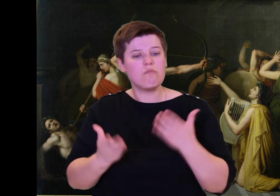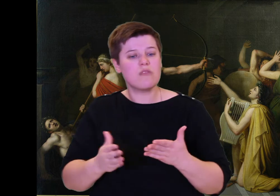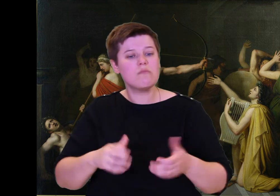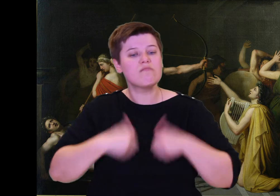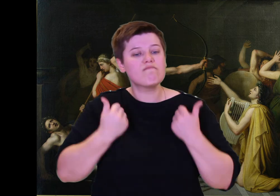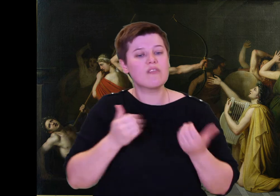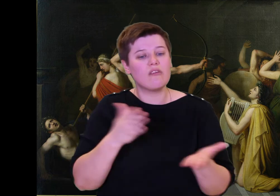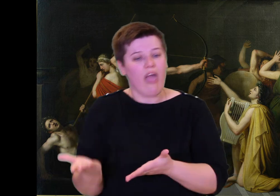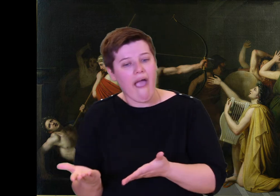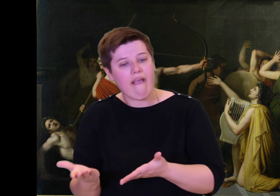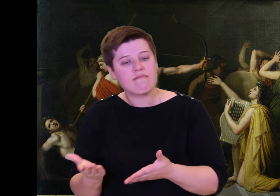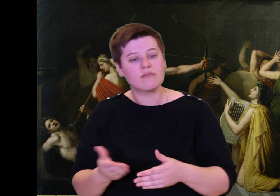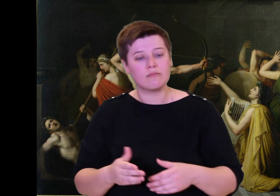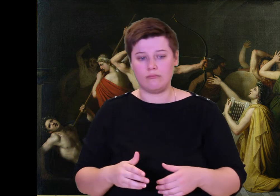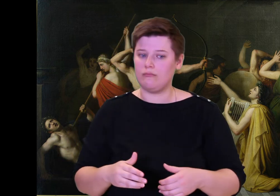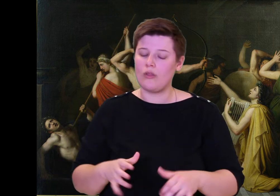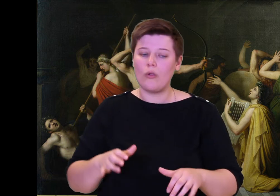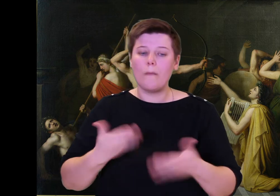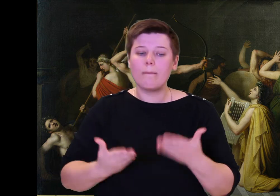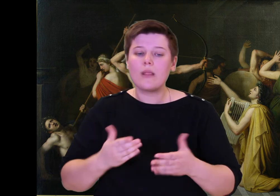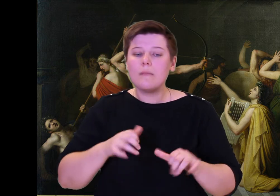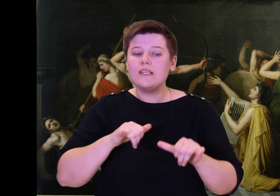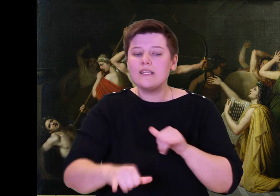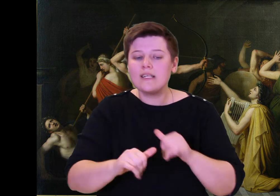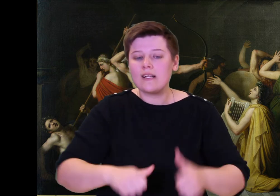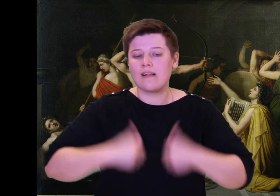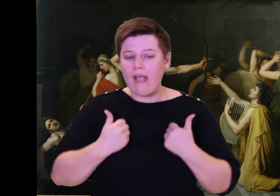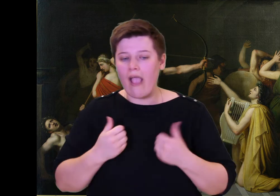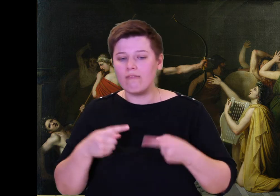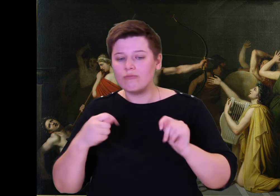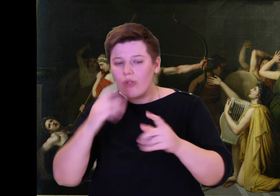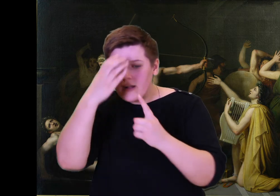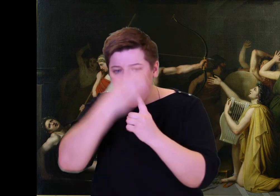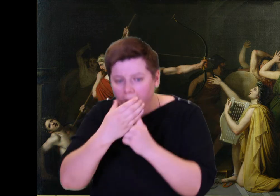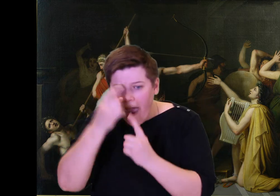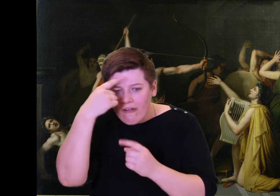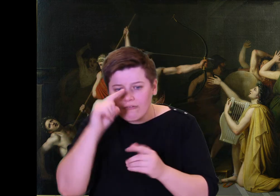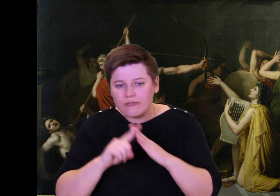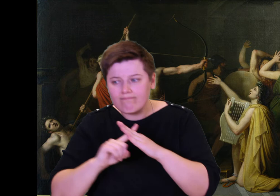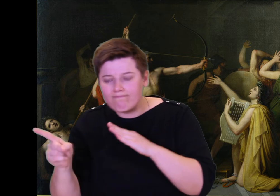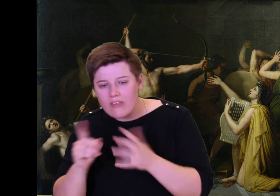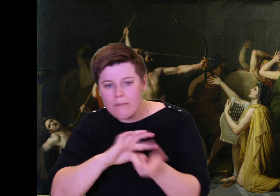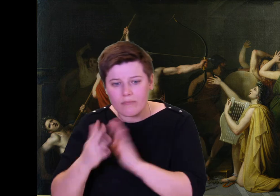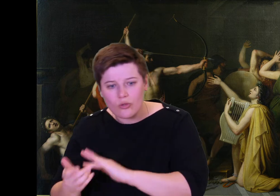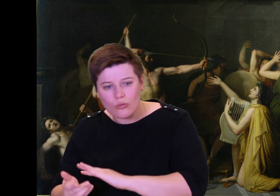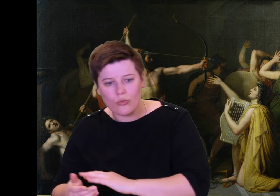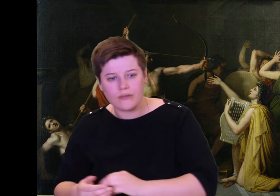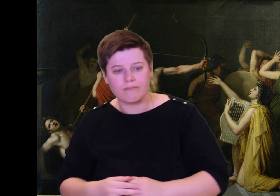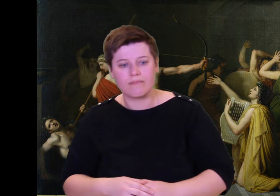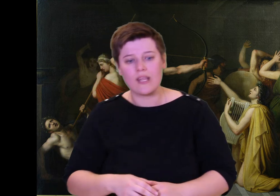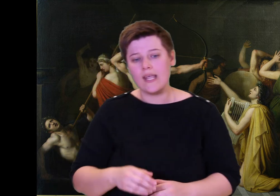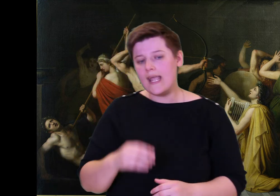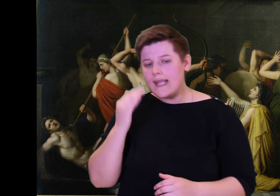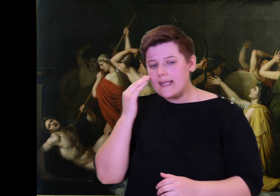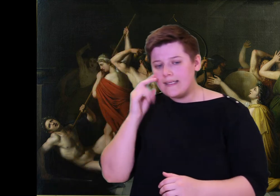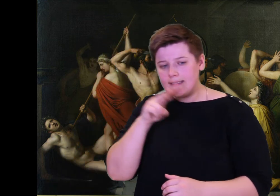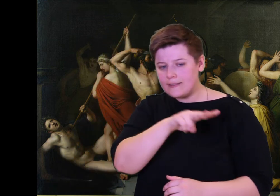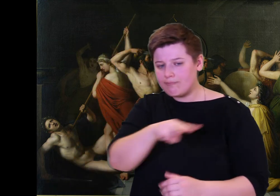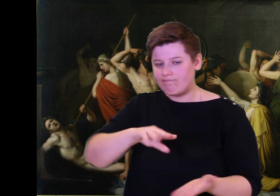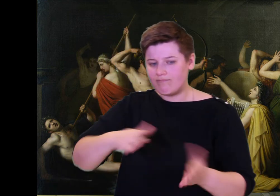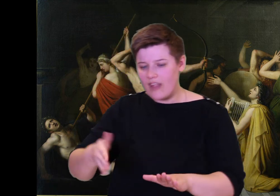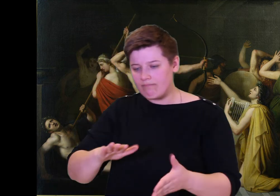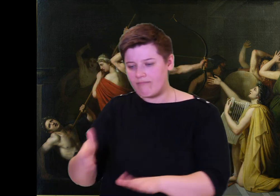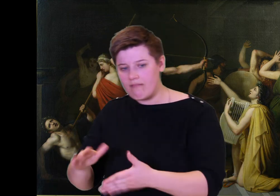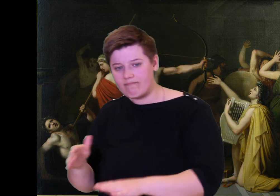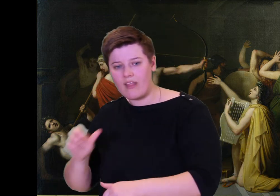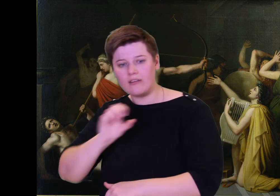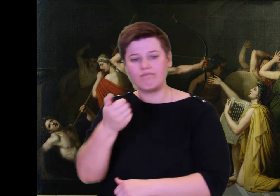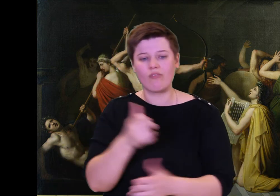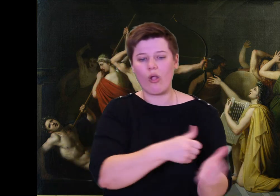drove his bronze into his belly. He fell down headfirst, face smashed against the floor.